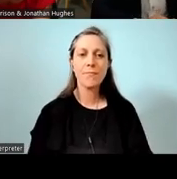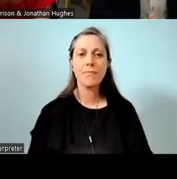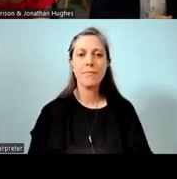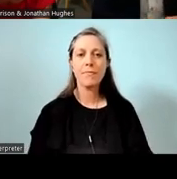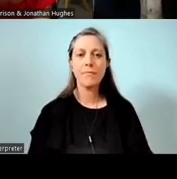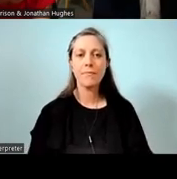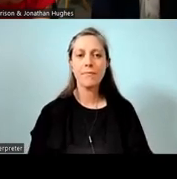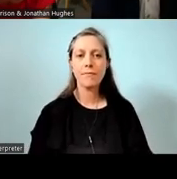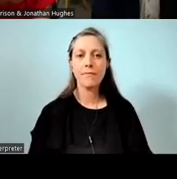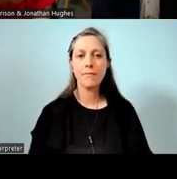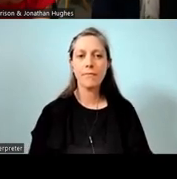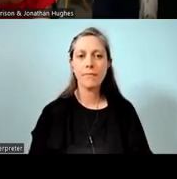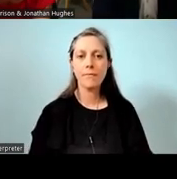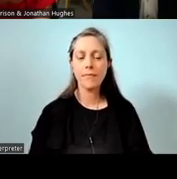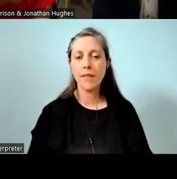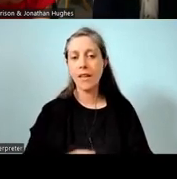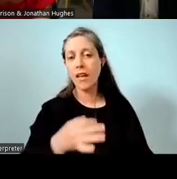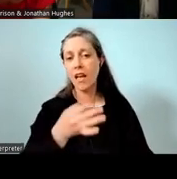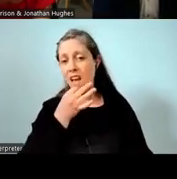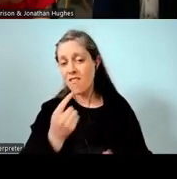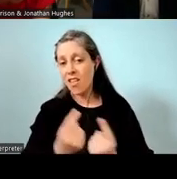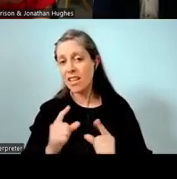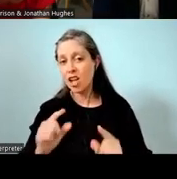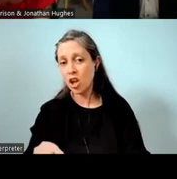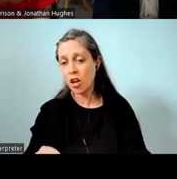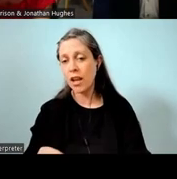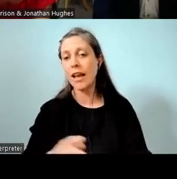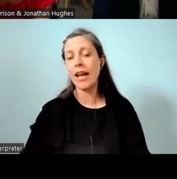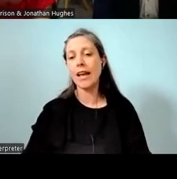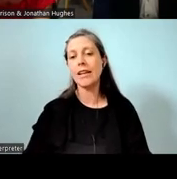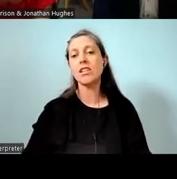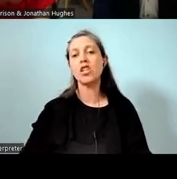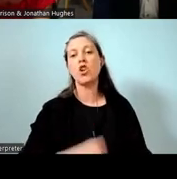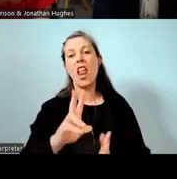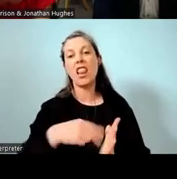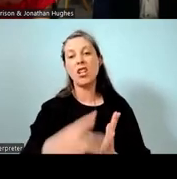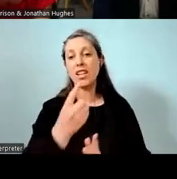A few things that you get to do here is you get to do literacy four times a week, which is very fun,